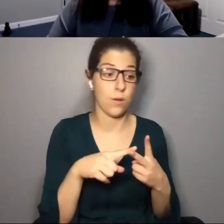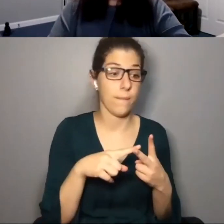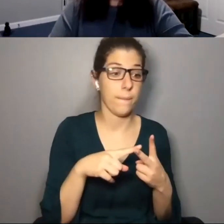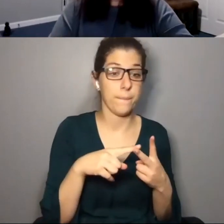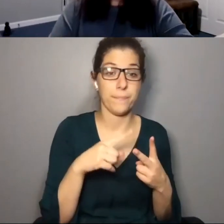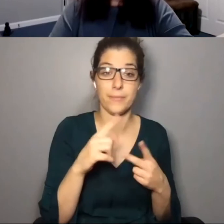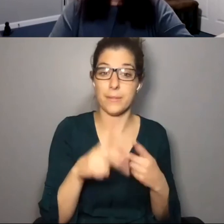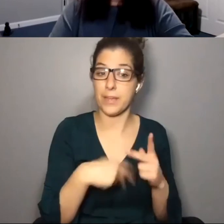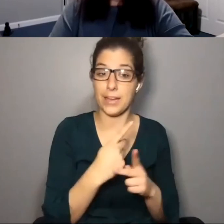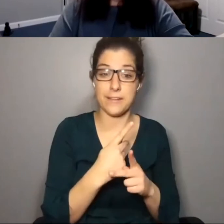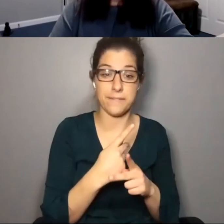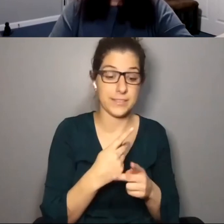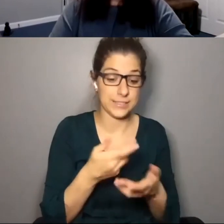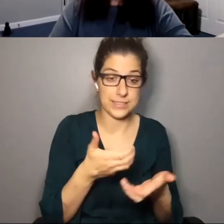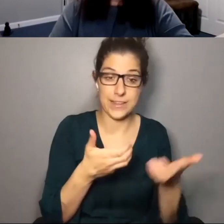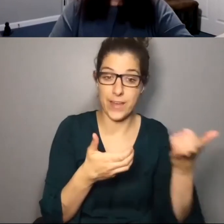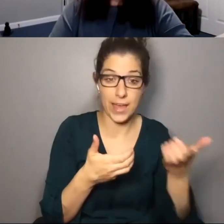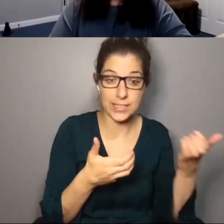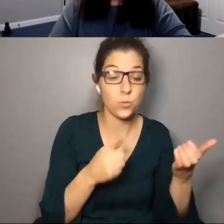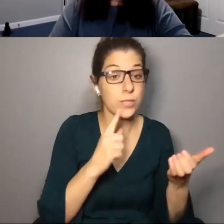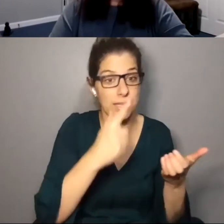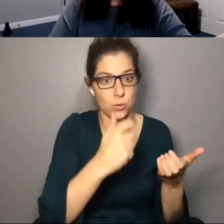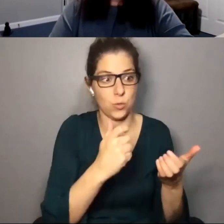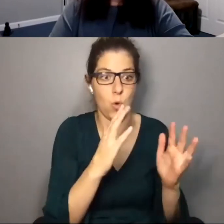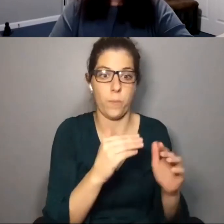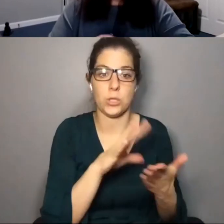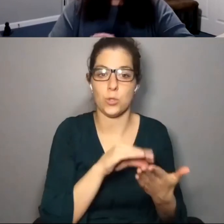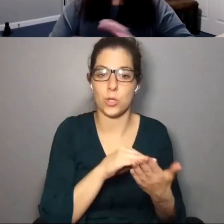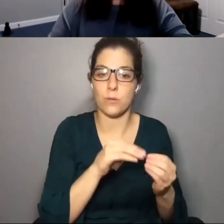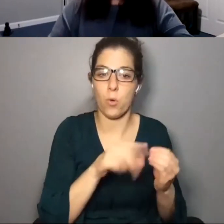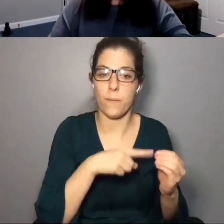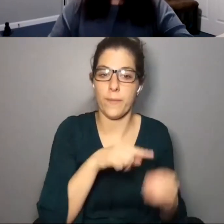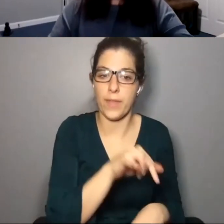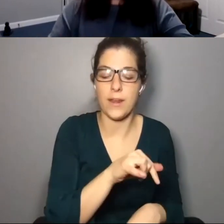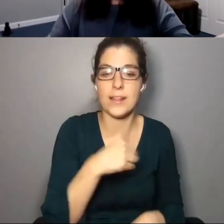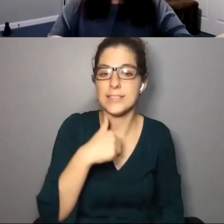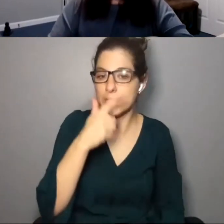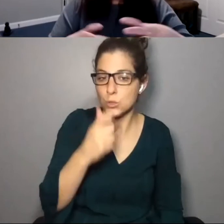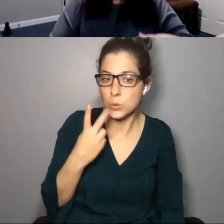usually tech savvy. So whether that was over the phone or some other device. Really interesting. It will